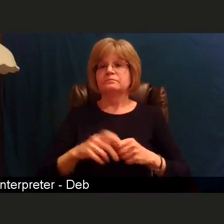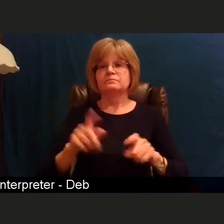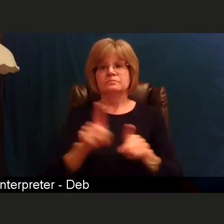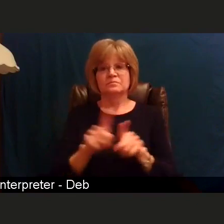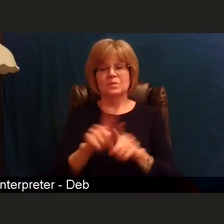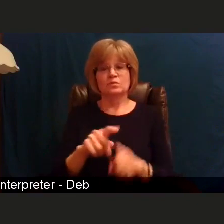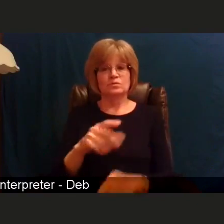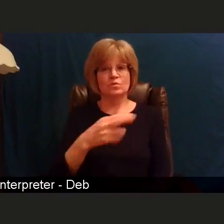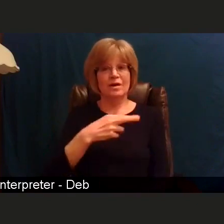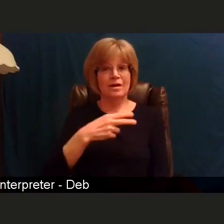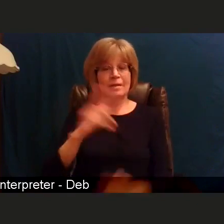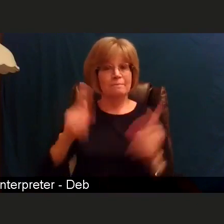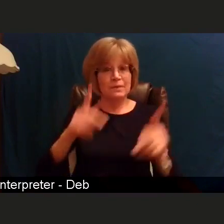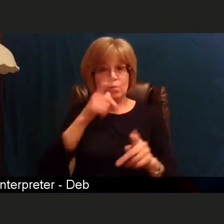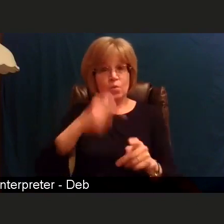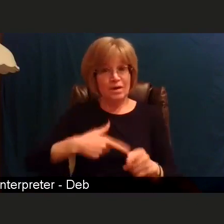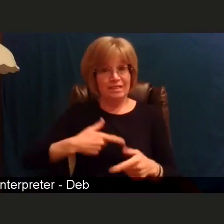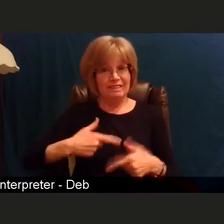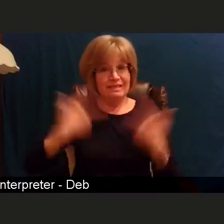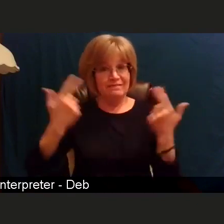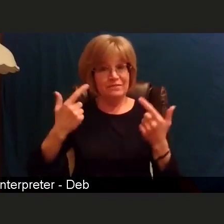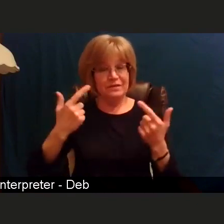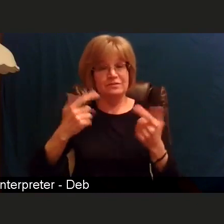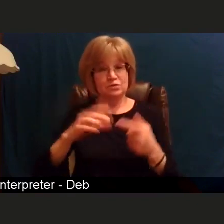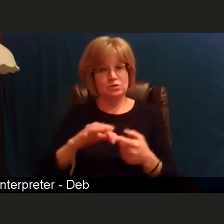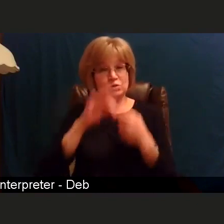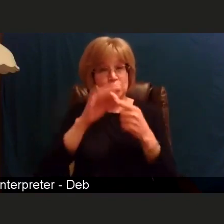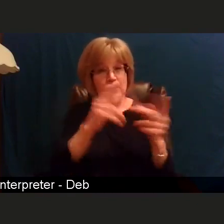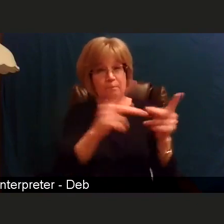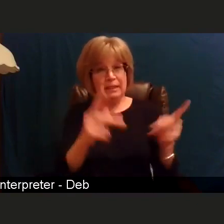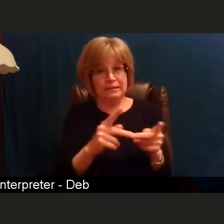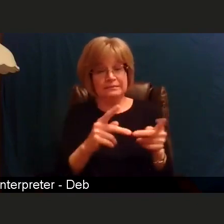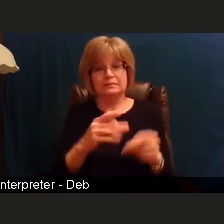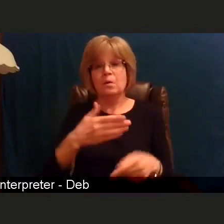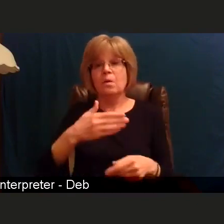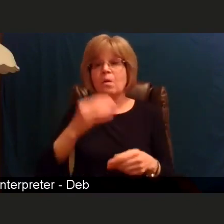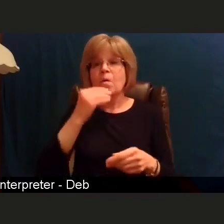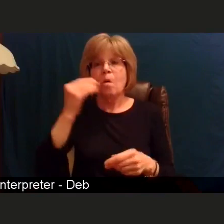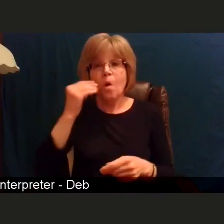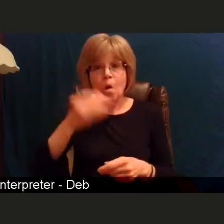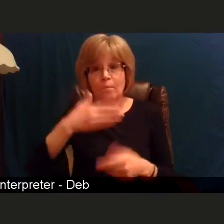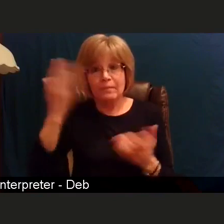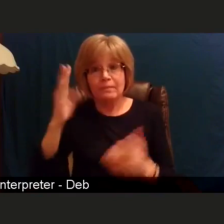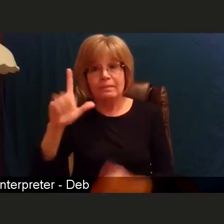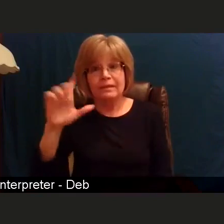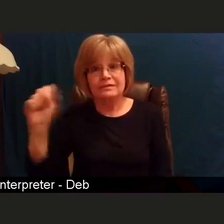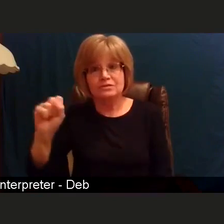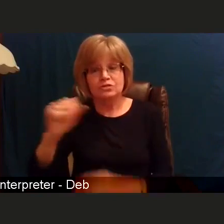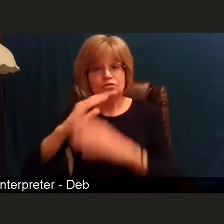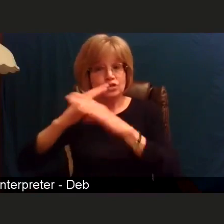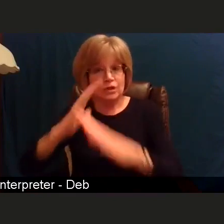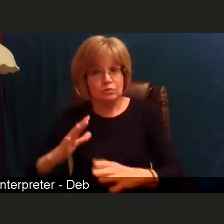people who live in certain type of settings that include homeless shelters, group homes and correction facilities.